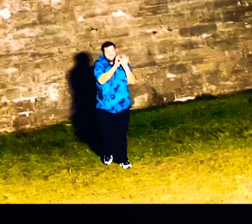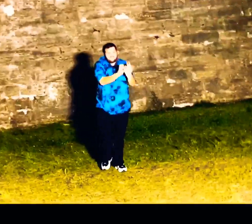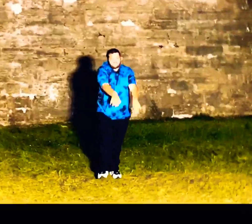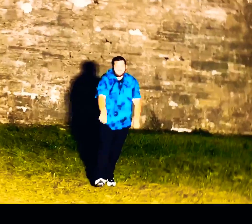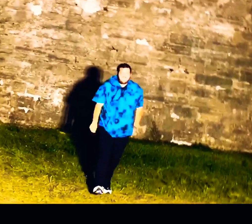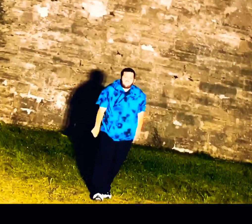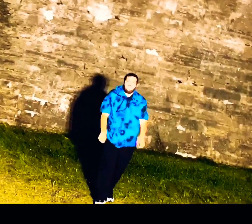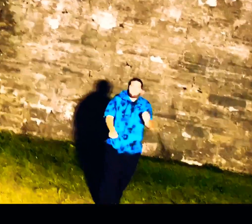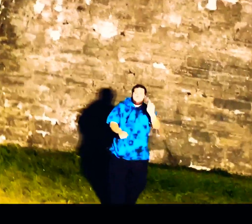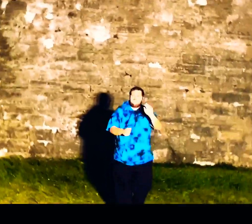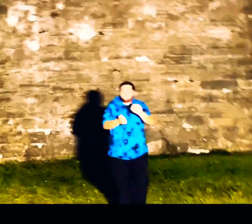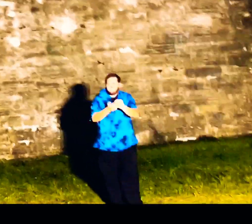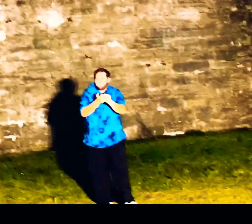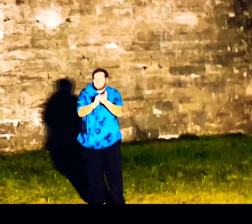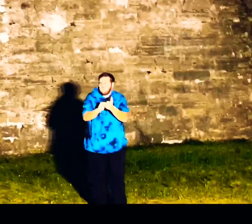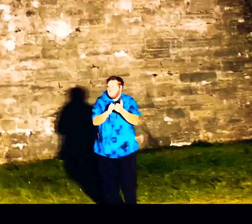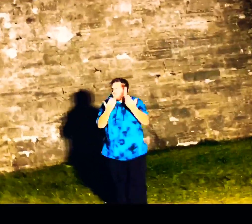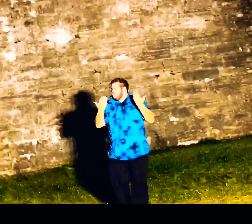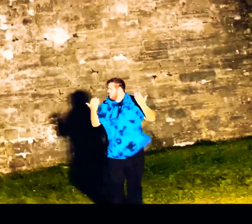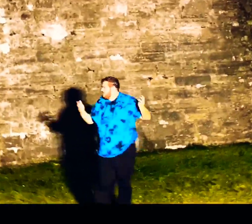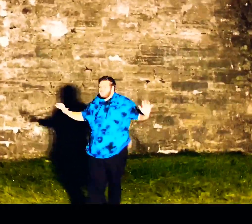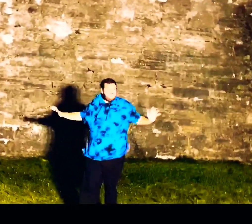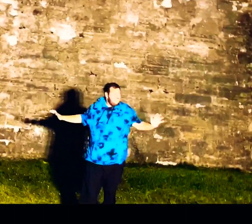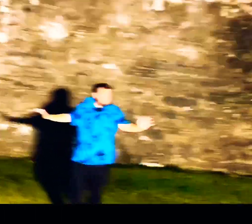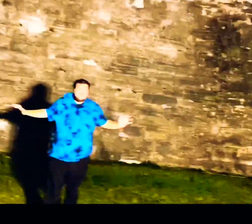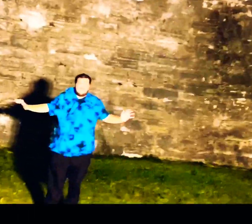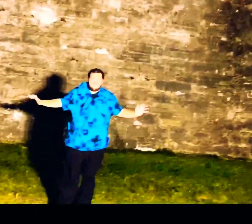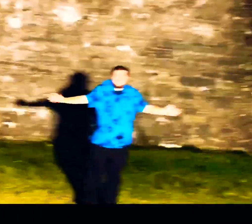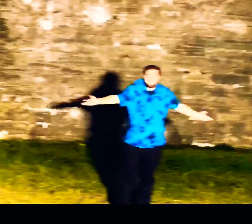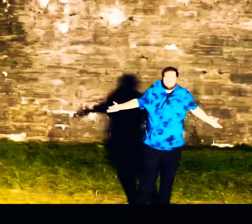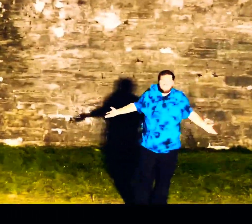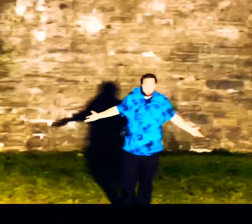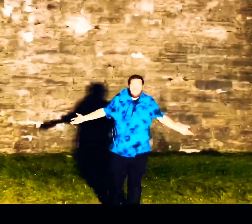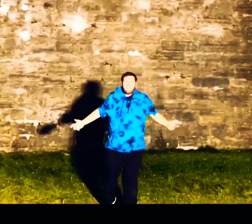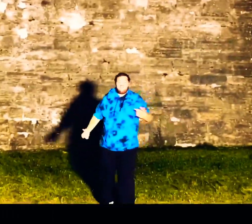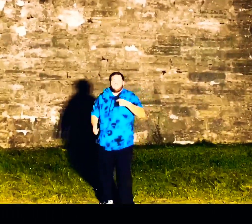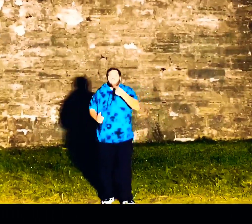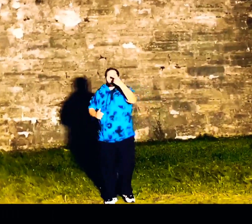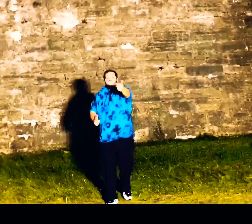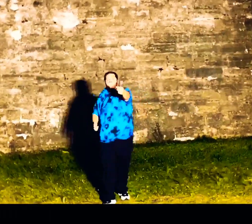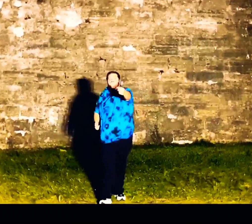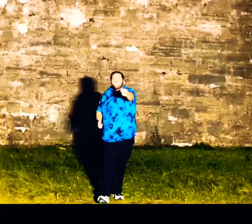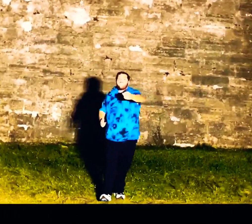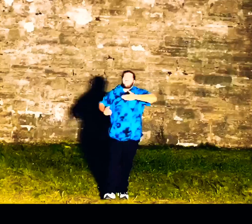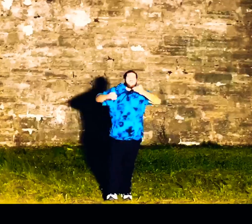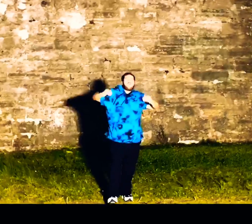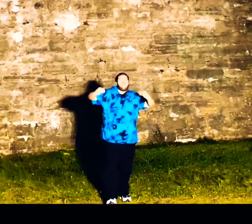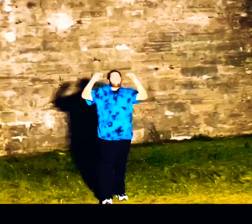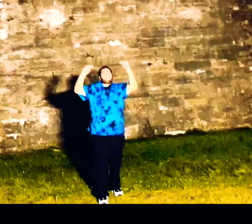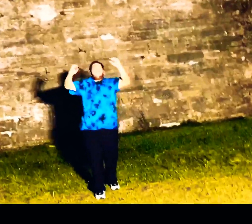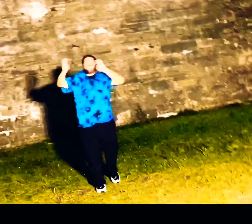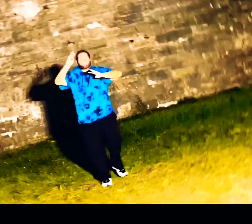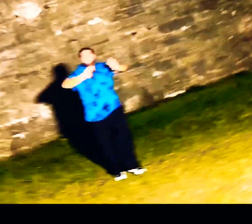or is this the way it ends cause i told you my level of concern